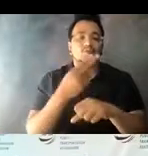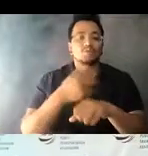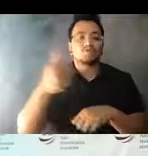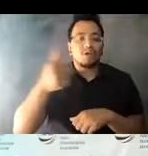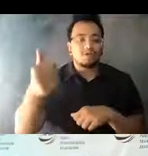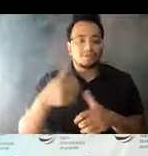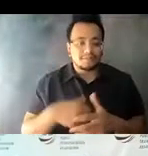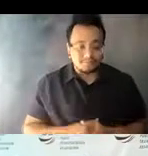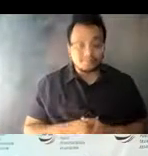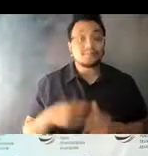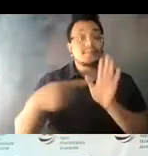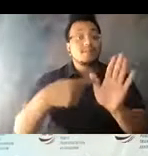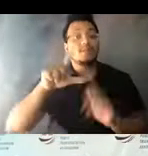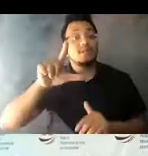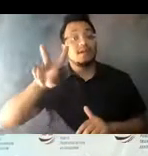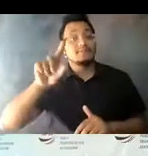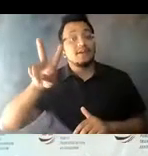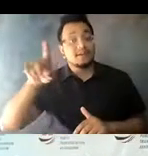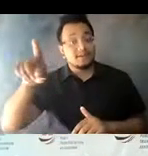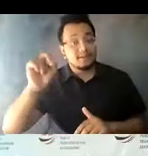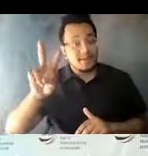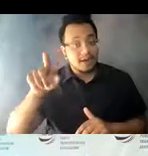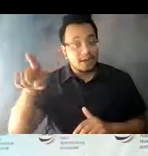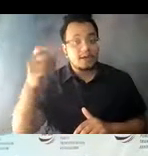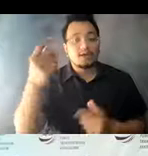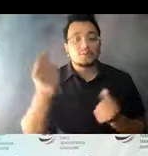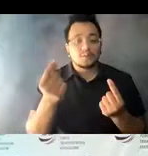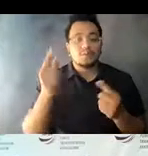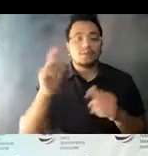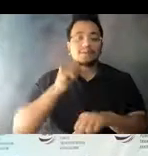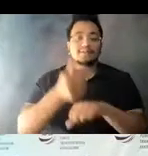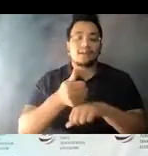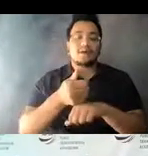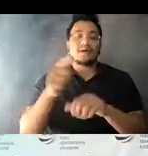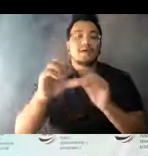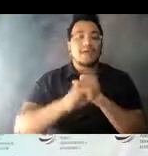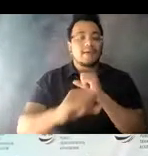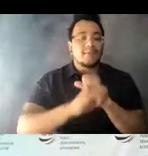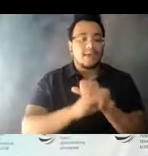14:15:56 The Regional Transportation Commission of Southern Nevada, its campaign of Try Transit